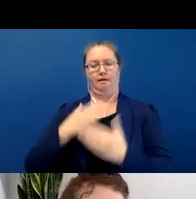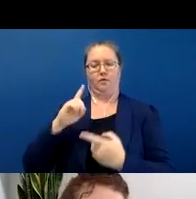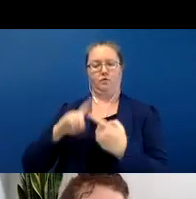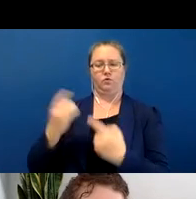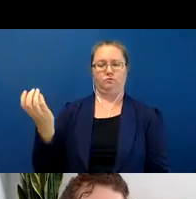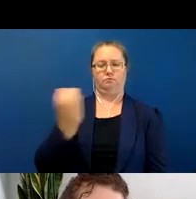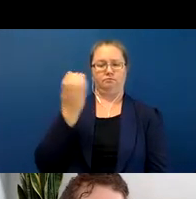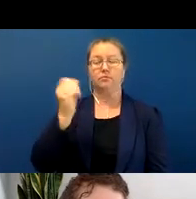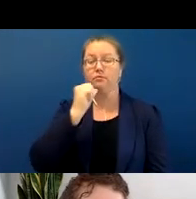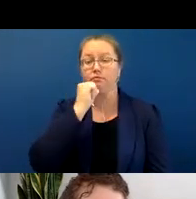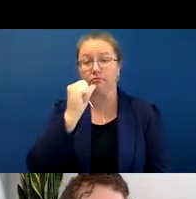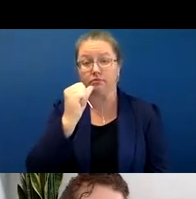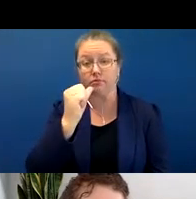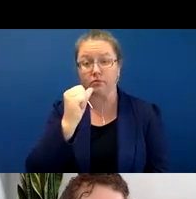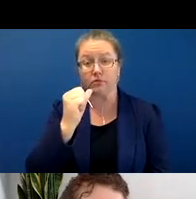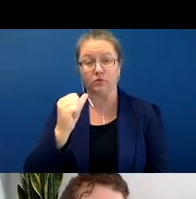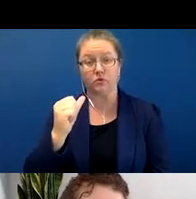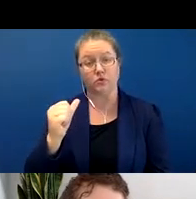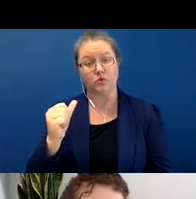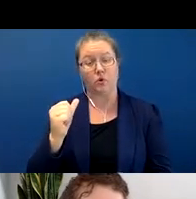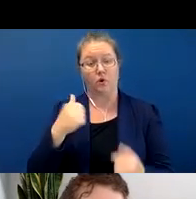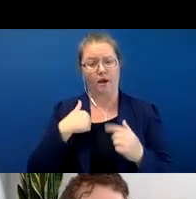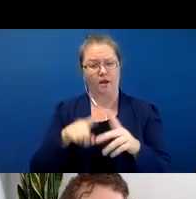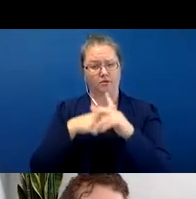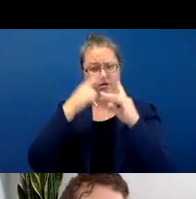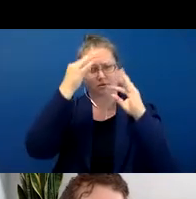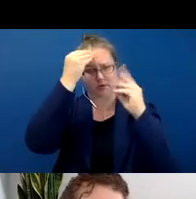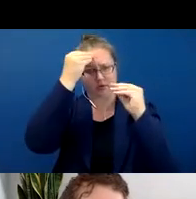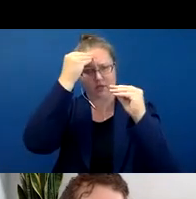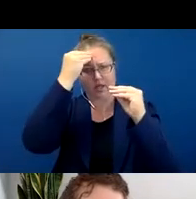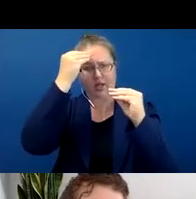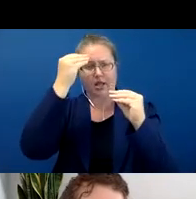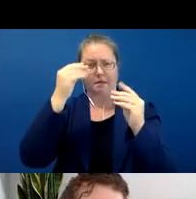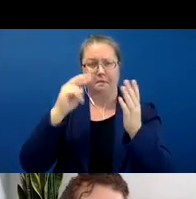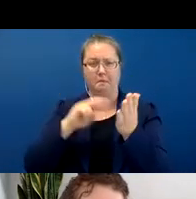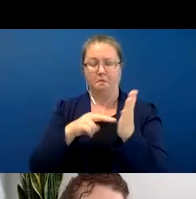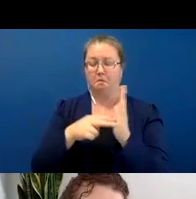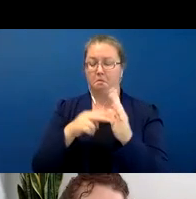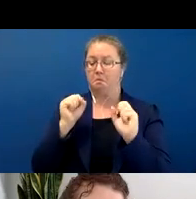the capacity of your hands, of carrying within your hands, you might use a different word